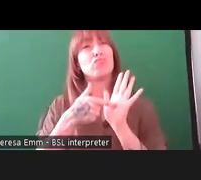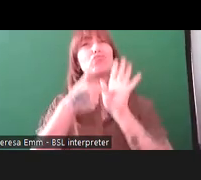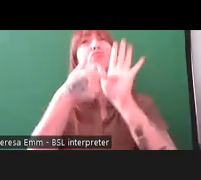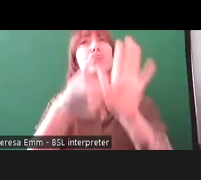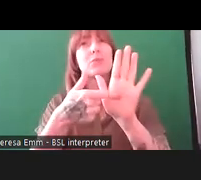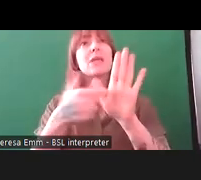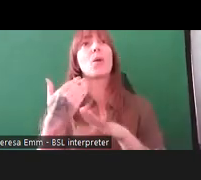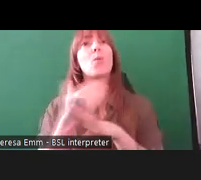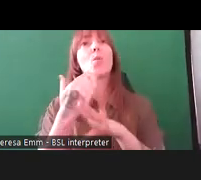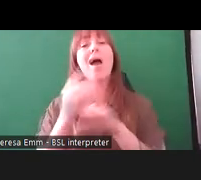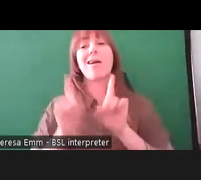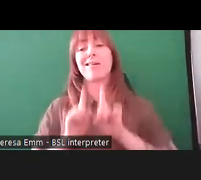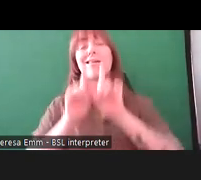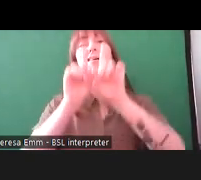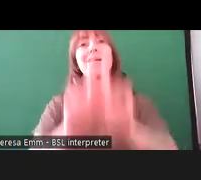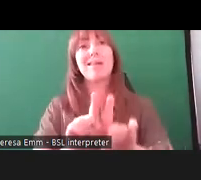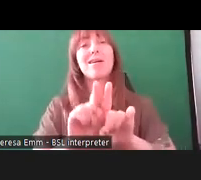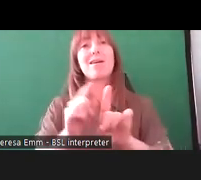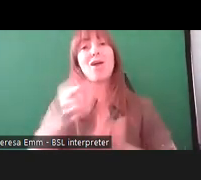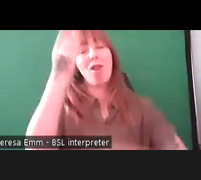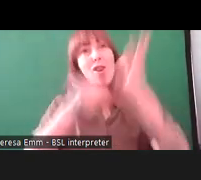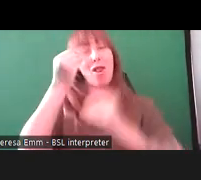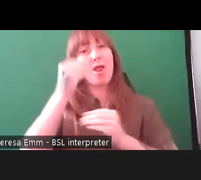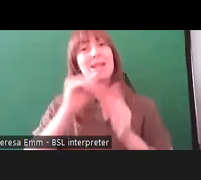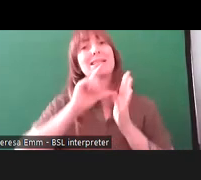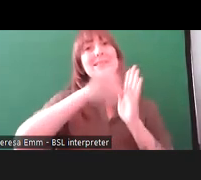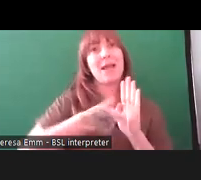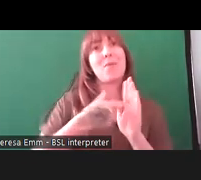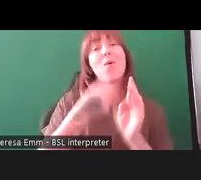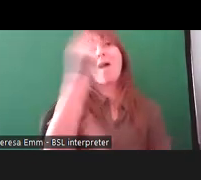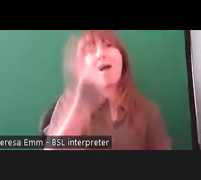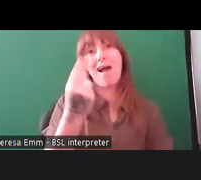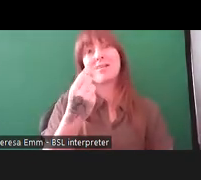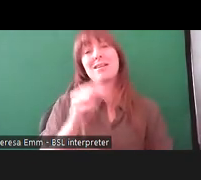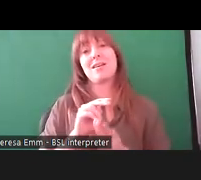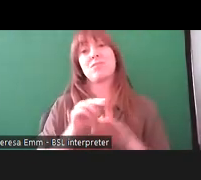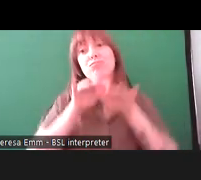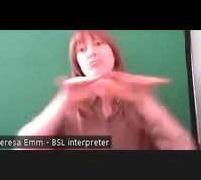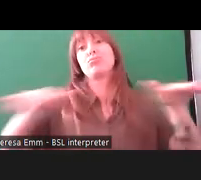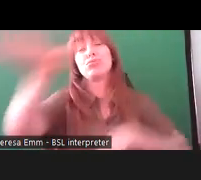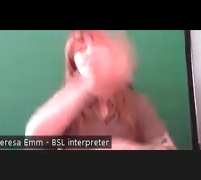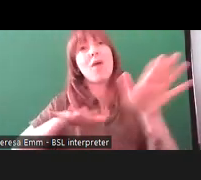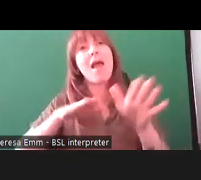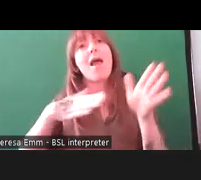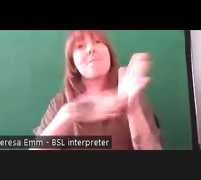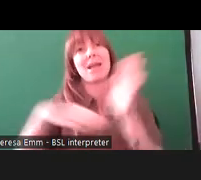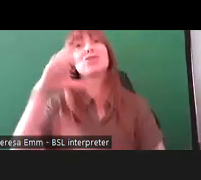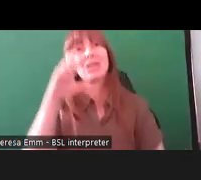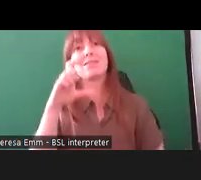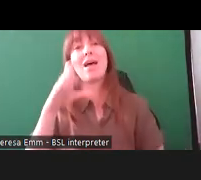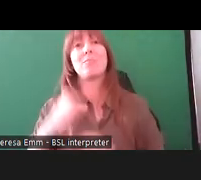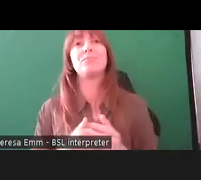alongside learning disabled artists for that are based in Greater Manchester. Through that work